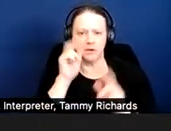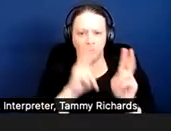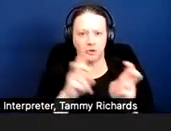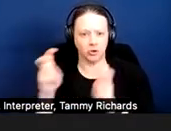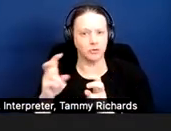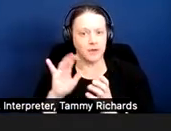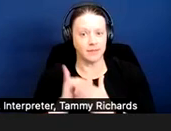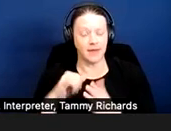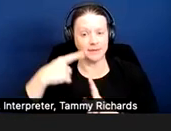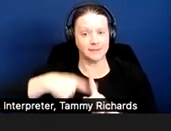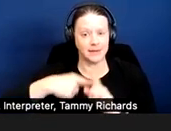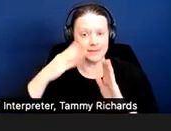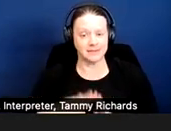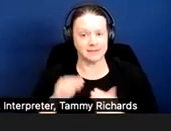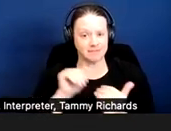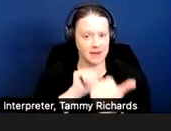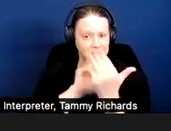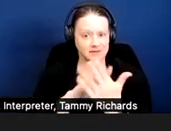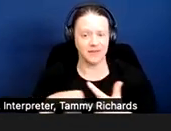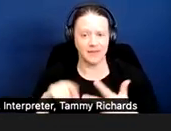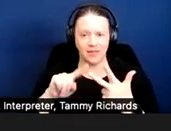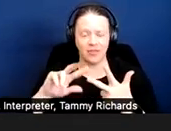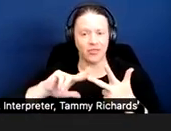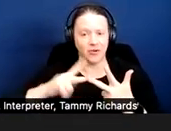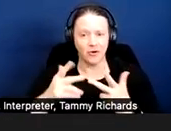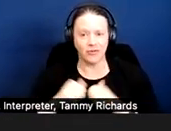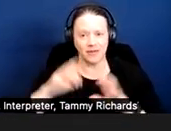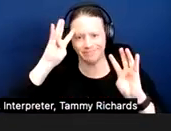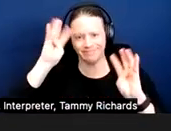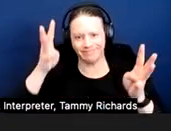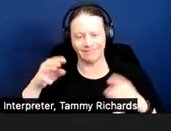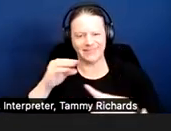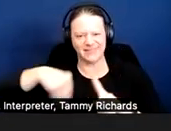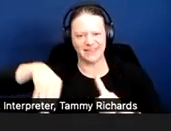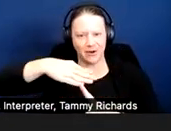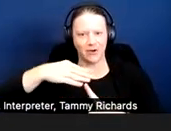And then we'll have a couple of hypos to put things in real-life perspective.